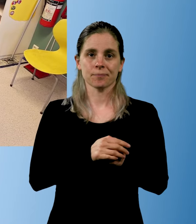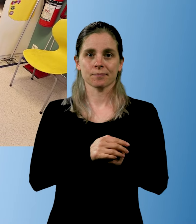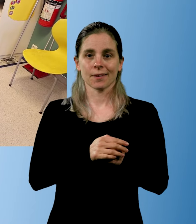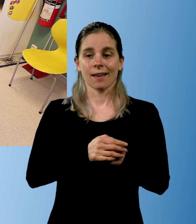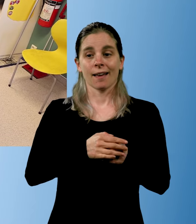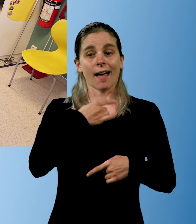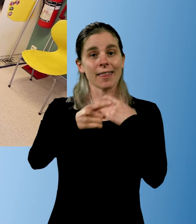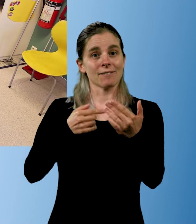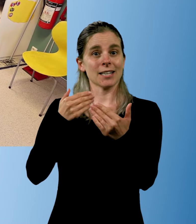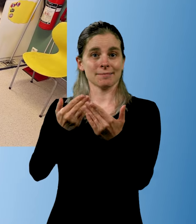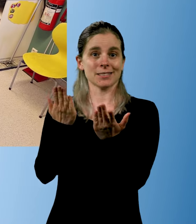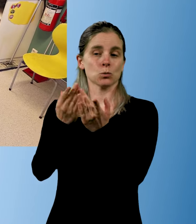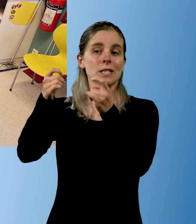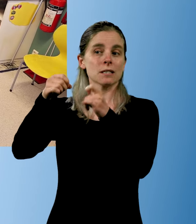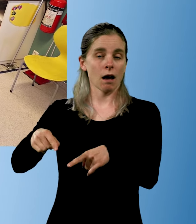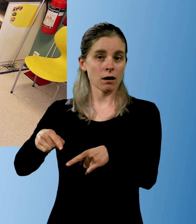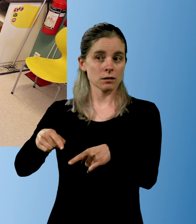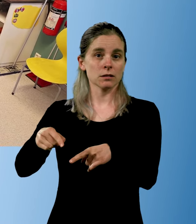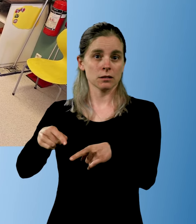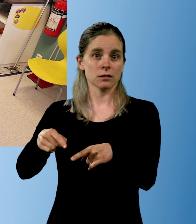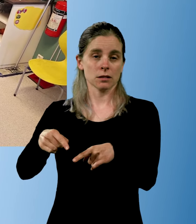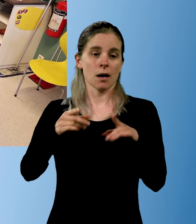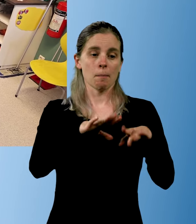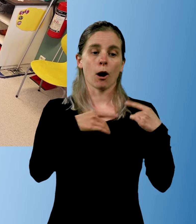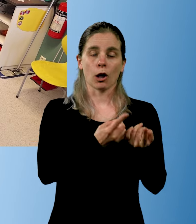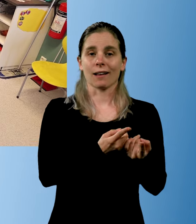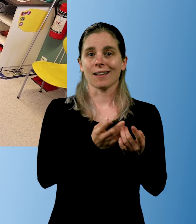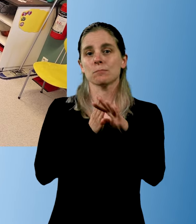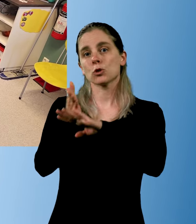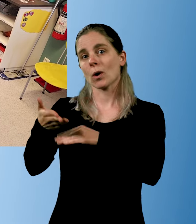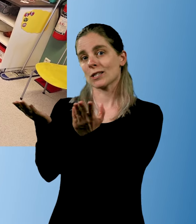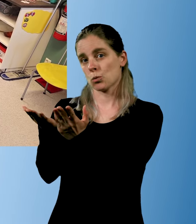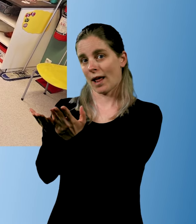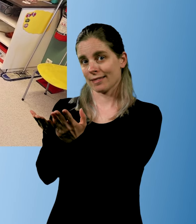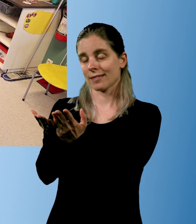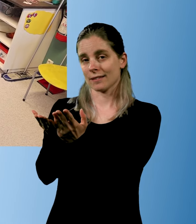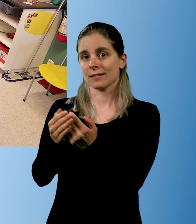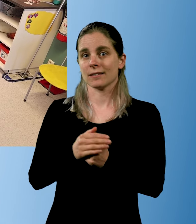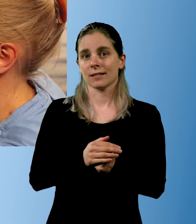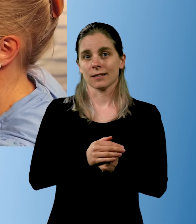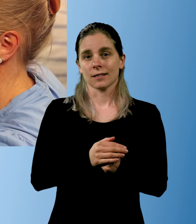And later on, the kindergarten goes to the school.